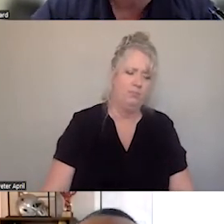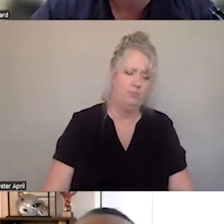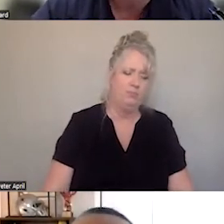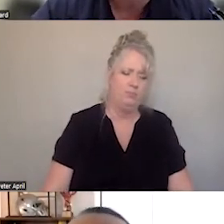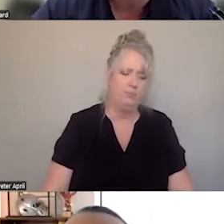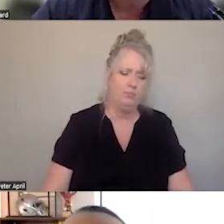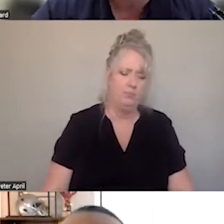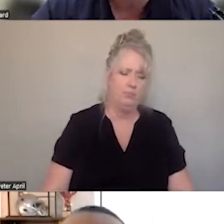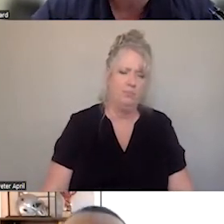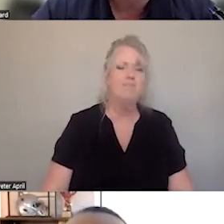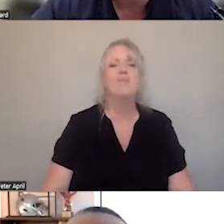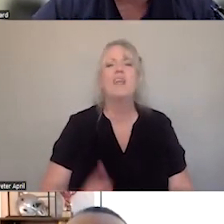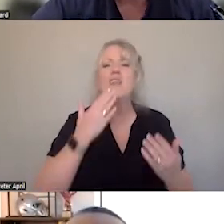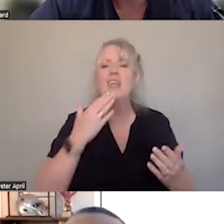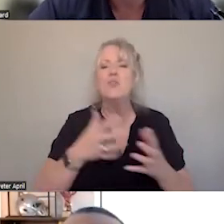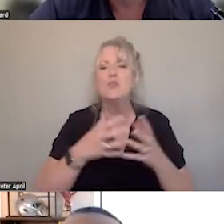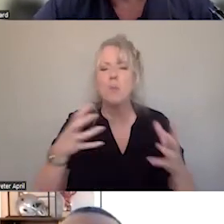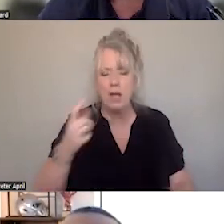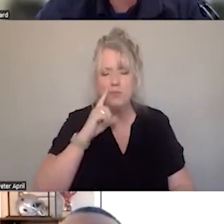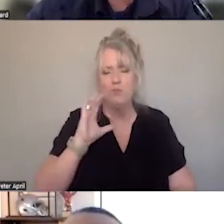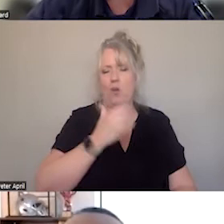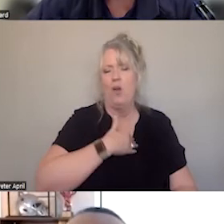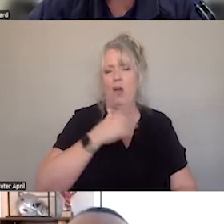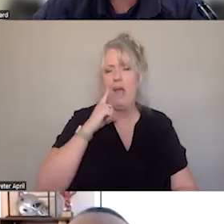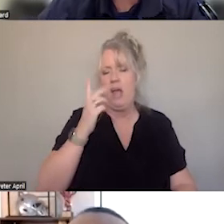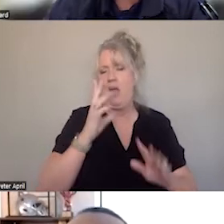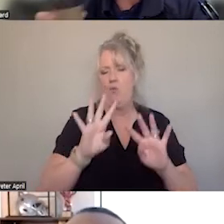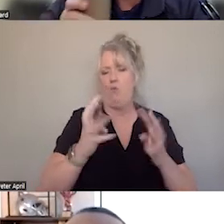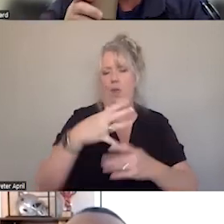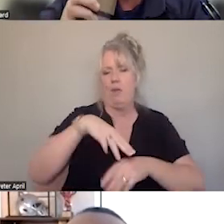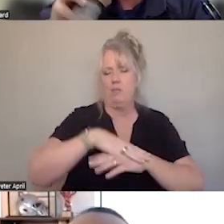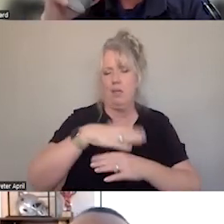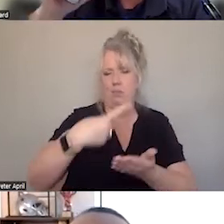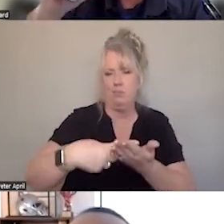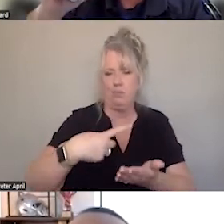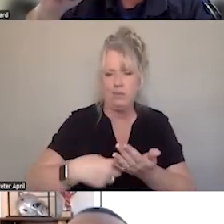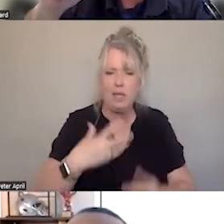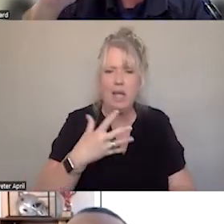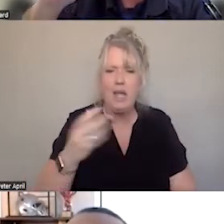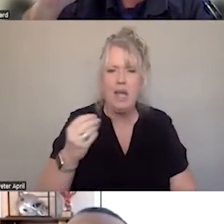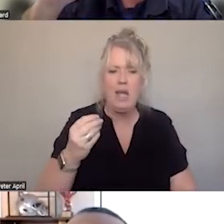THANK YOU SO MUCH FOR THAT. THANK YOU TO OUR ROUNDTABLE. AND, DID WE HAVE DIA? DIA, GOING ONCE?